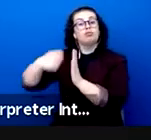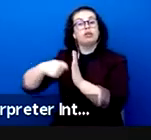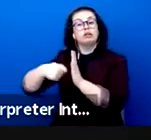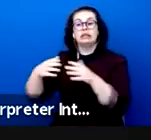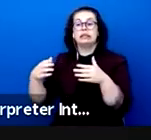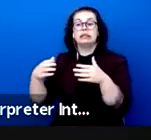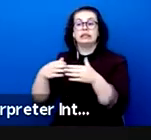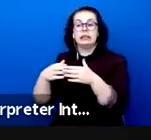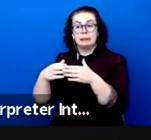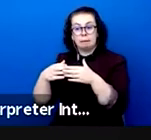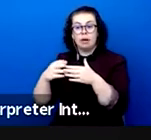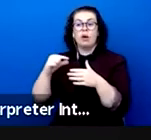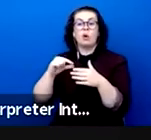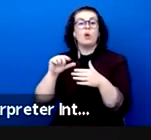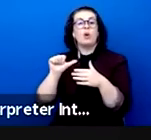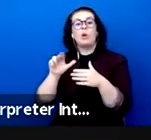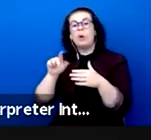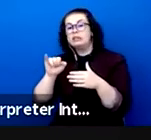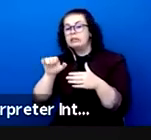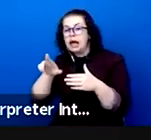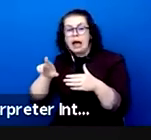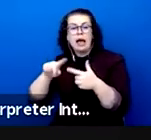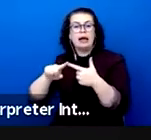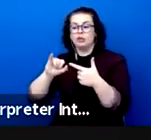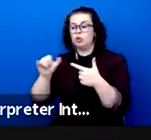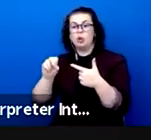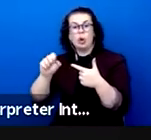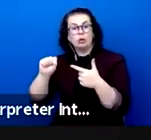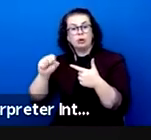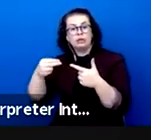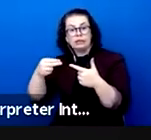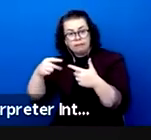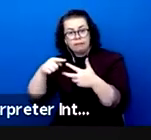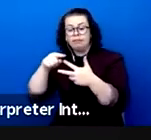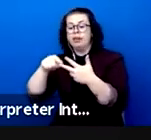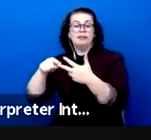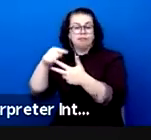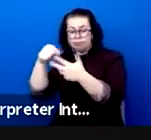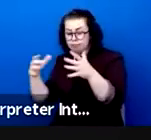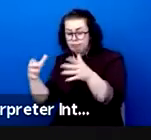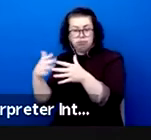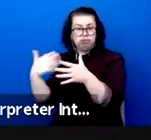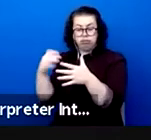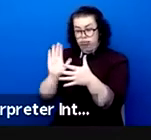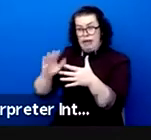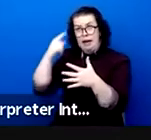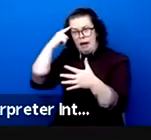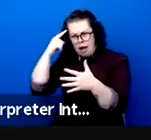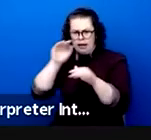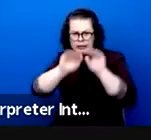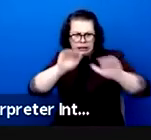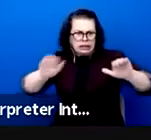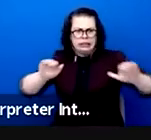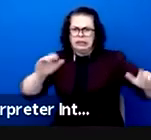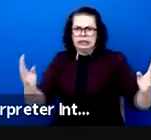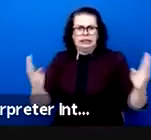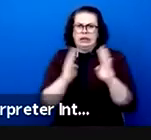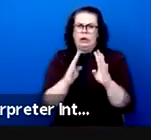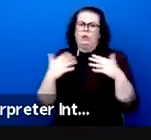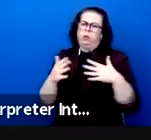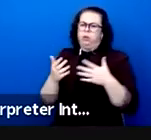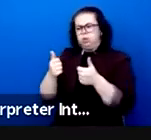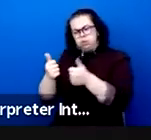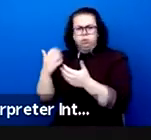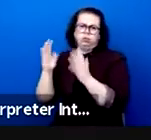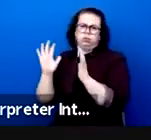Alice Burrows, Joséphine Dusol and Djuna Boguhn. There is only one path to overcome all fears